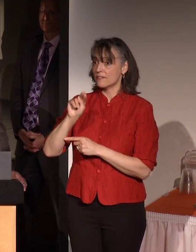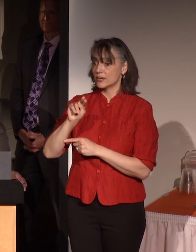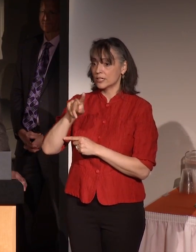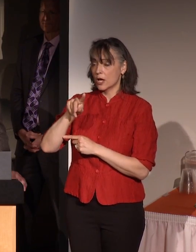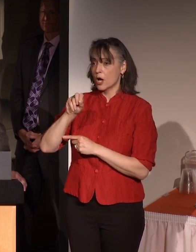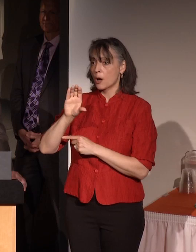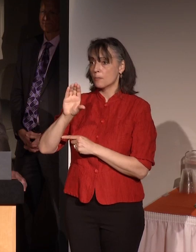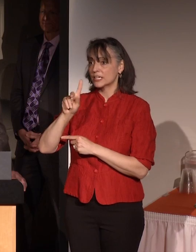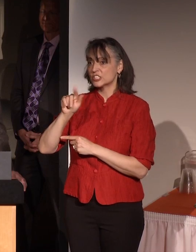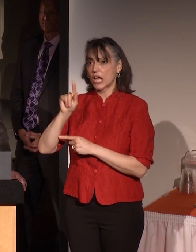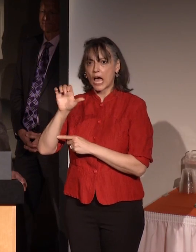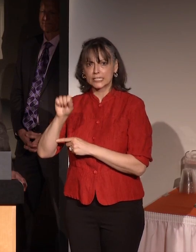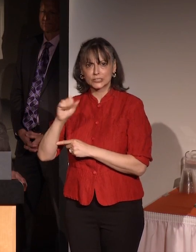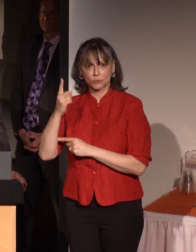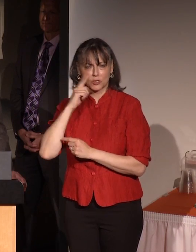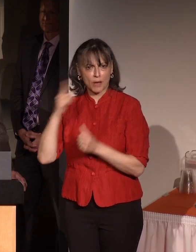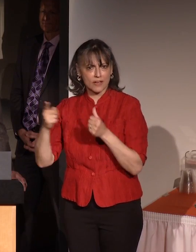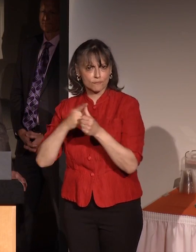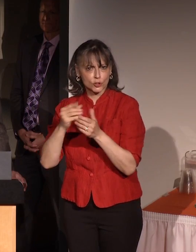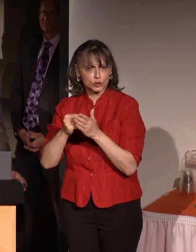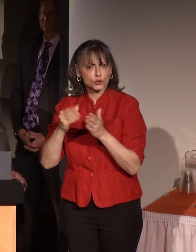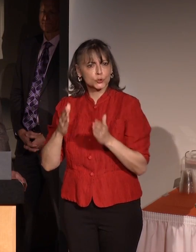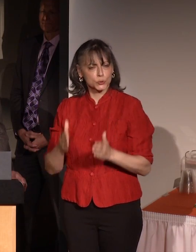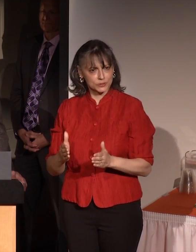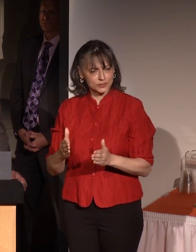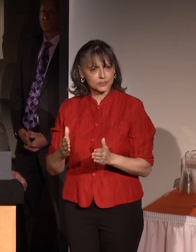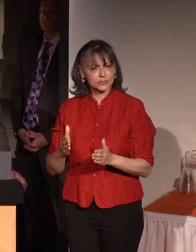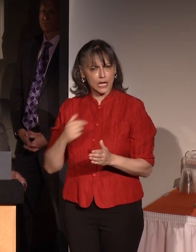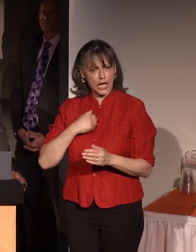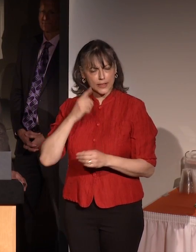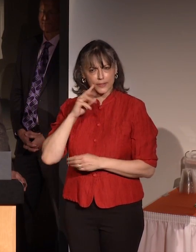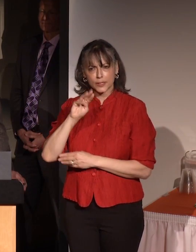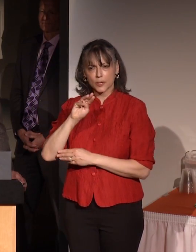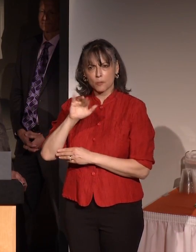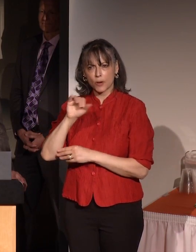first students in the Microsystems Ph.D.